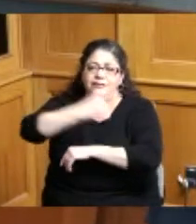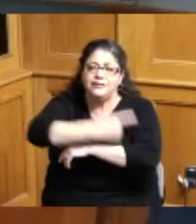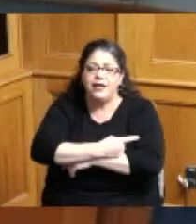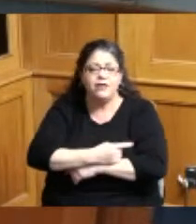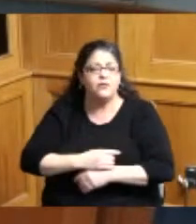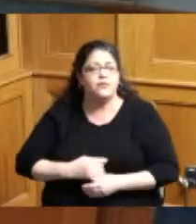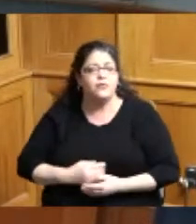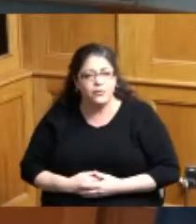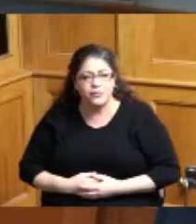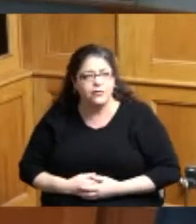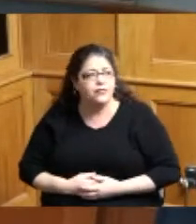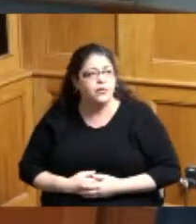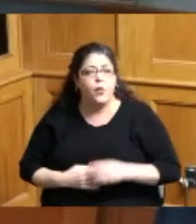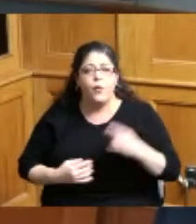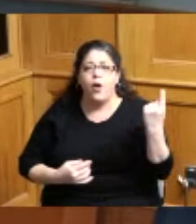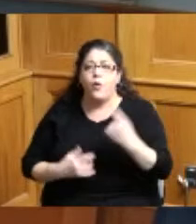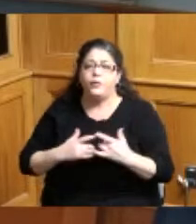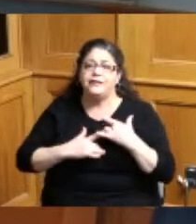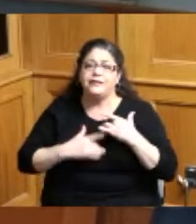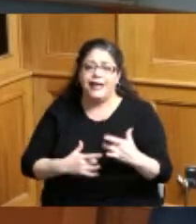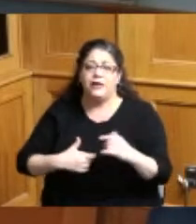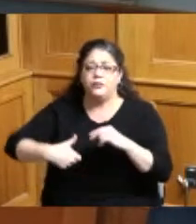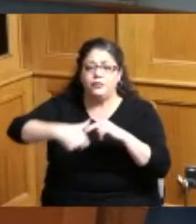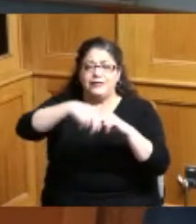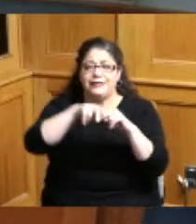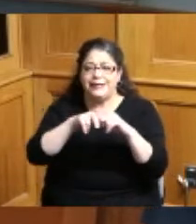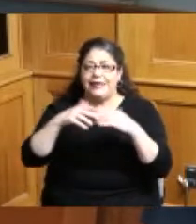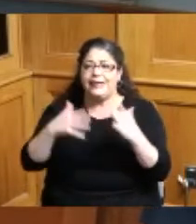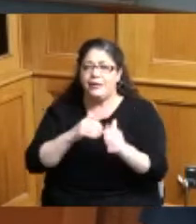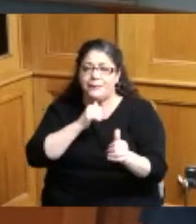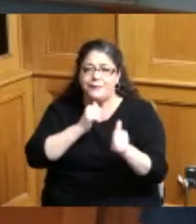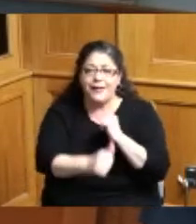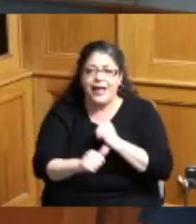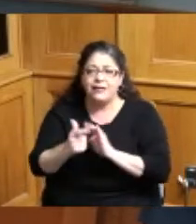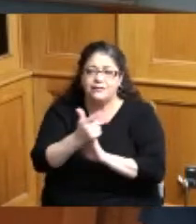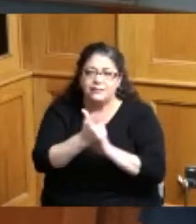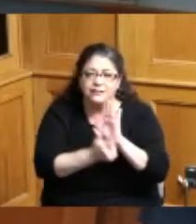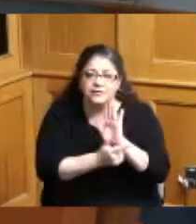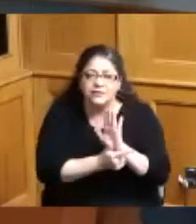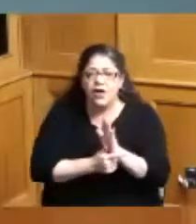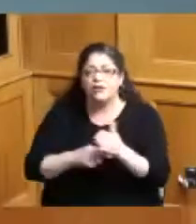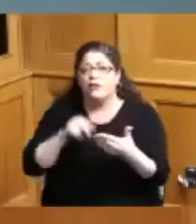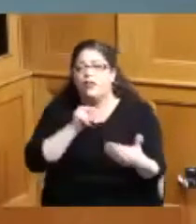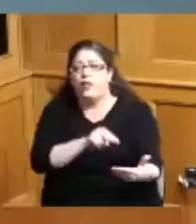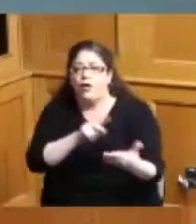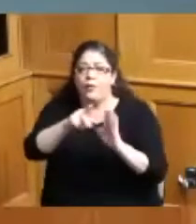we always sit up here and pass laws and look at policies and where we're going going to